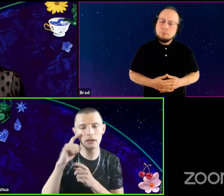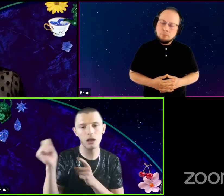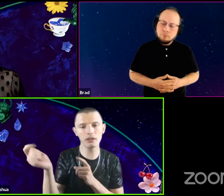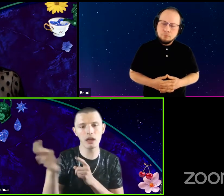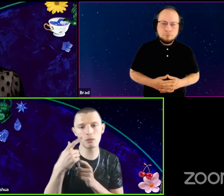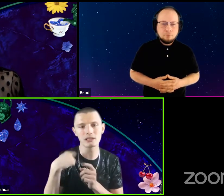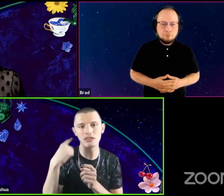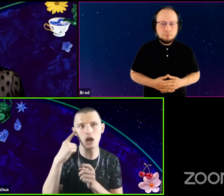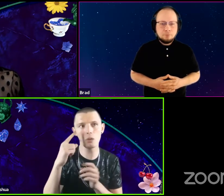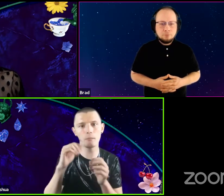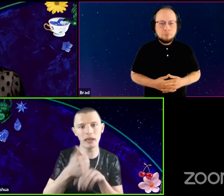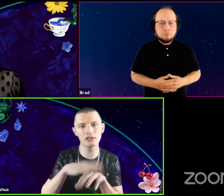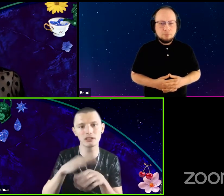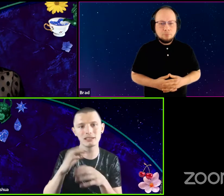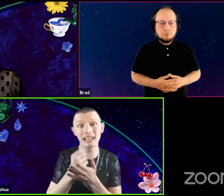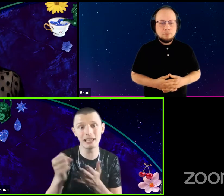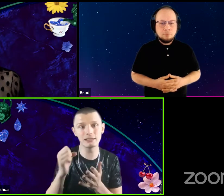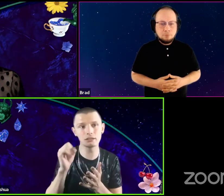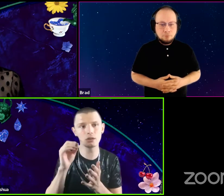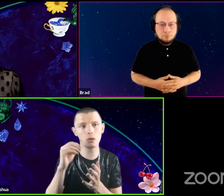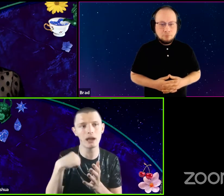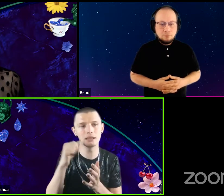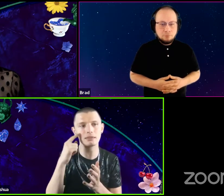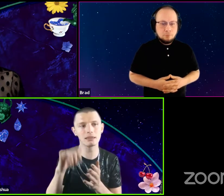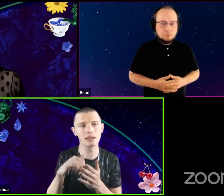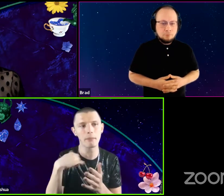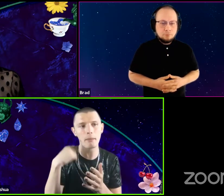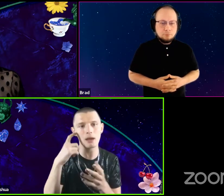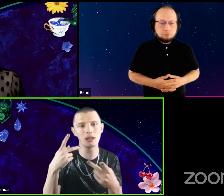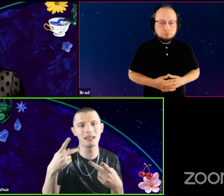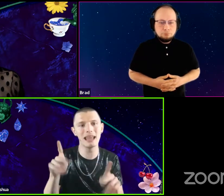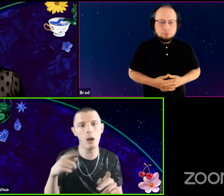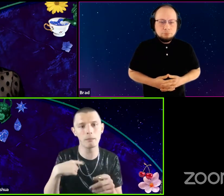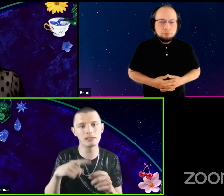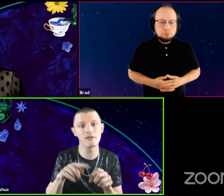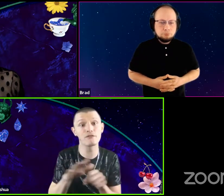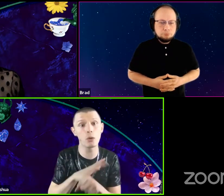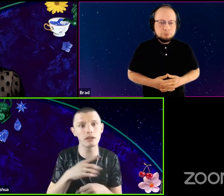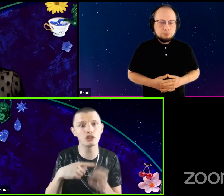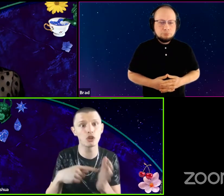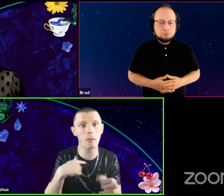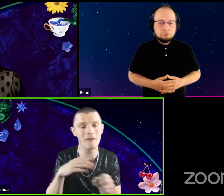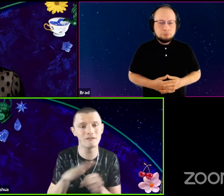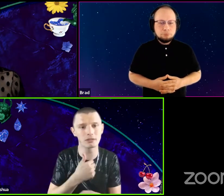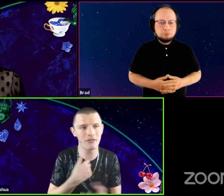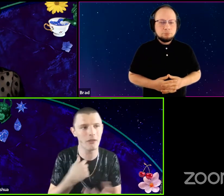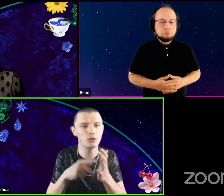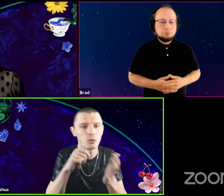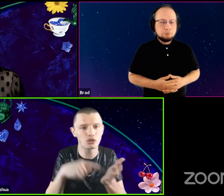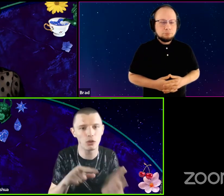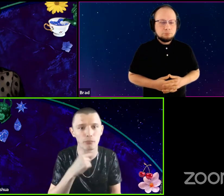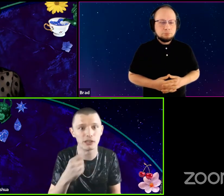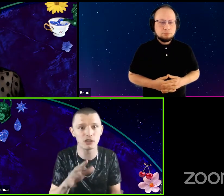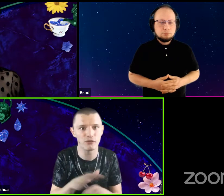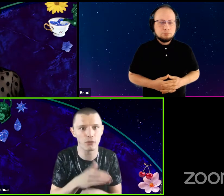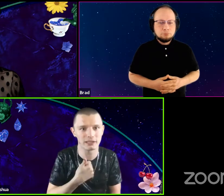Because all the other ones I thought were based on saints. So I didn't think that my mind would allow me to fully show my full self. I mean, you don't show the priest you're full self.